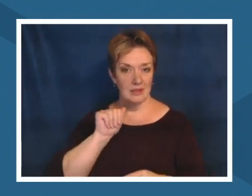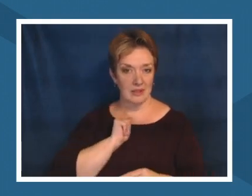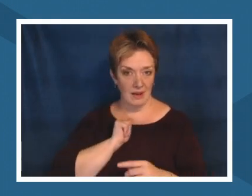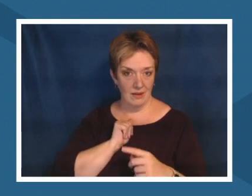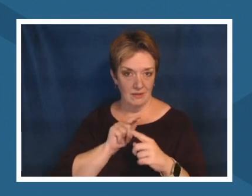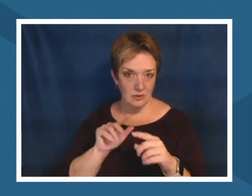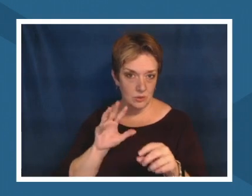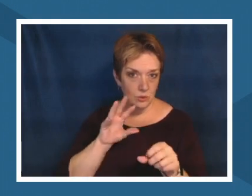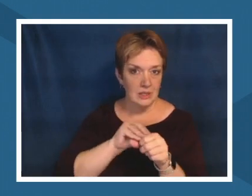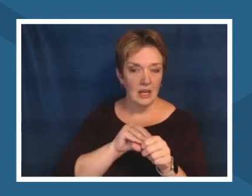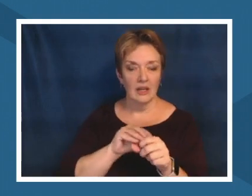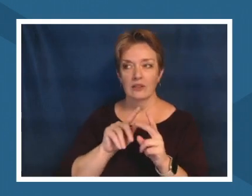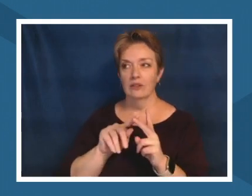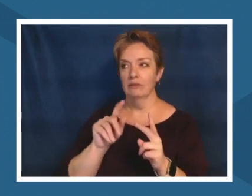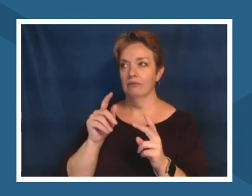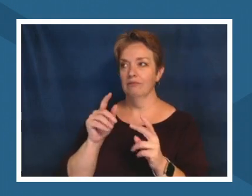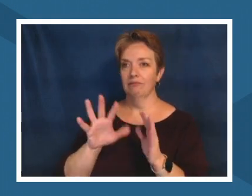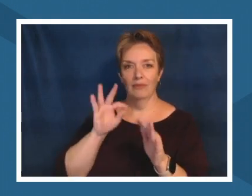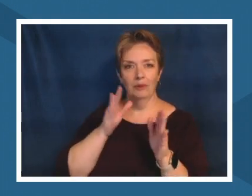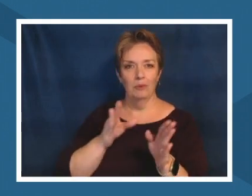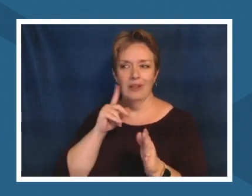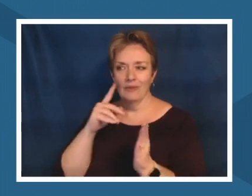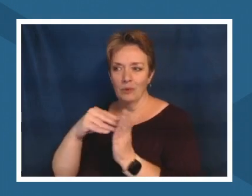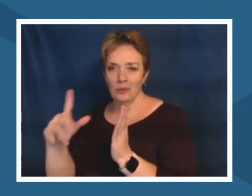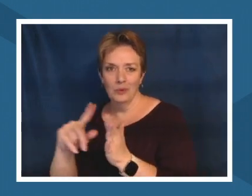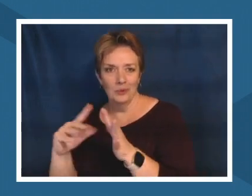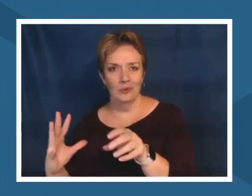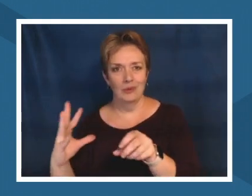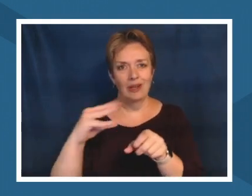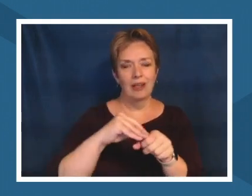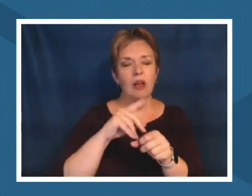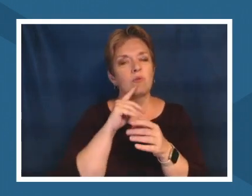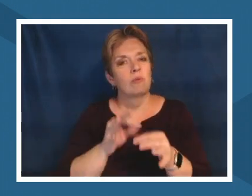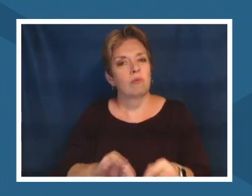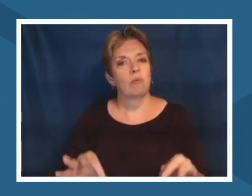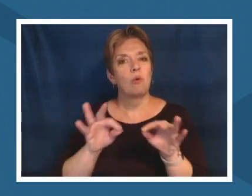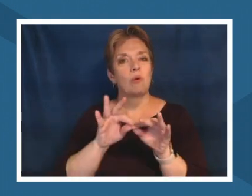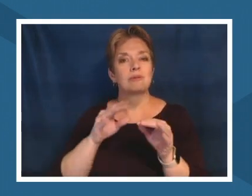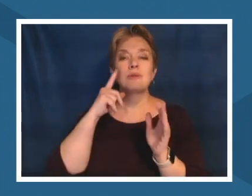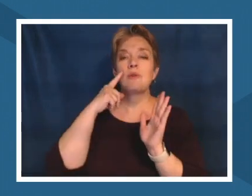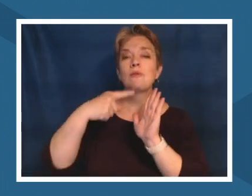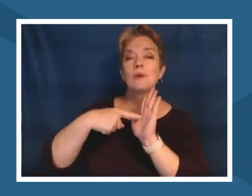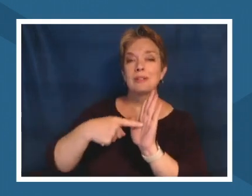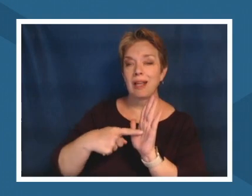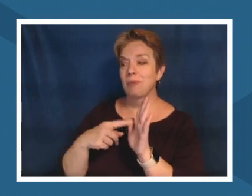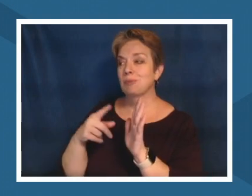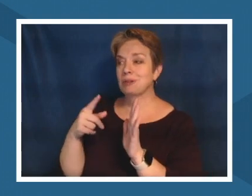and that might mean taking them out to the river so they can see the